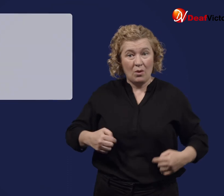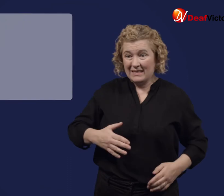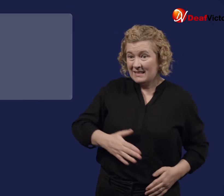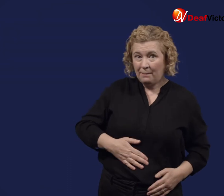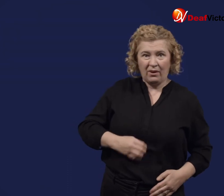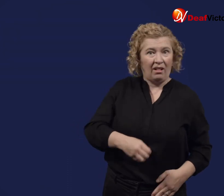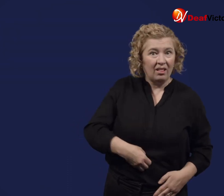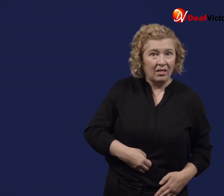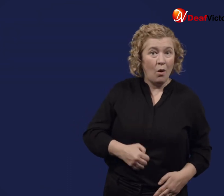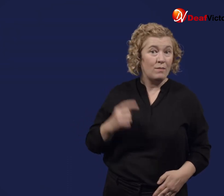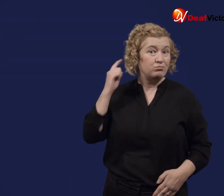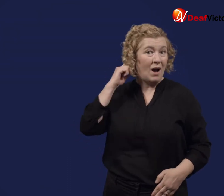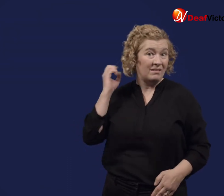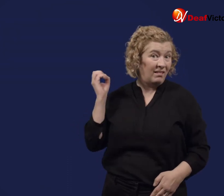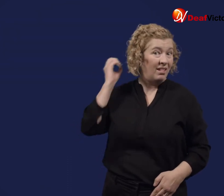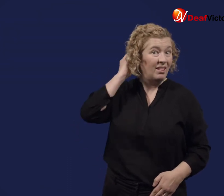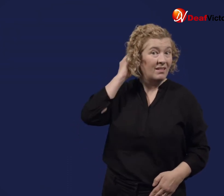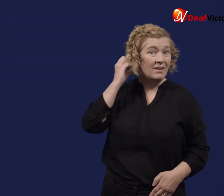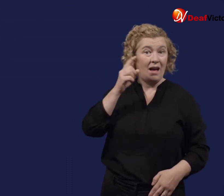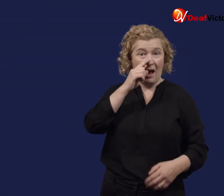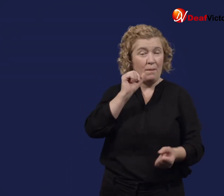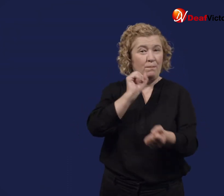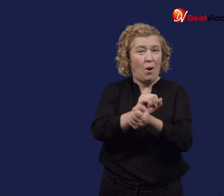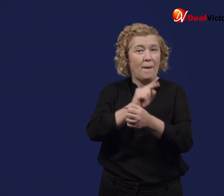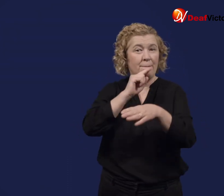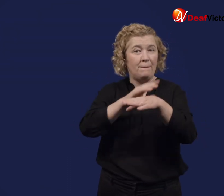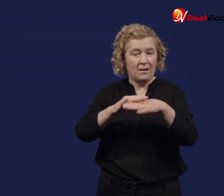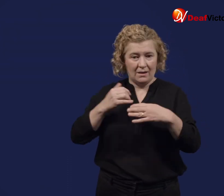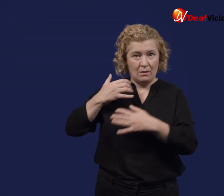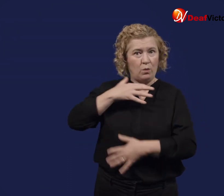like your heart, lungs, stomach or brain. If it blocks blood flow to these organs, there is a risk of death